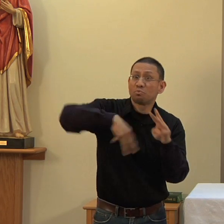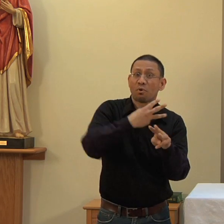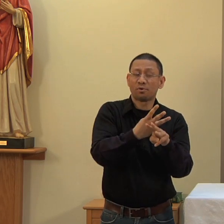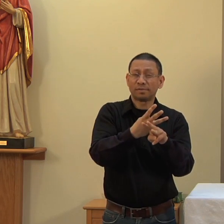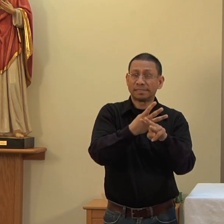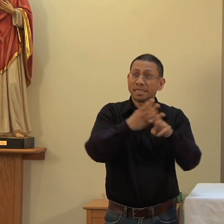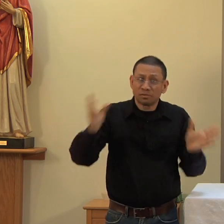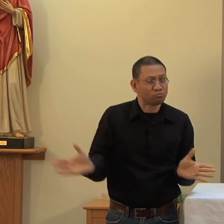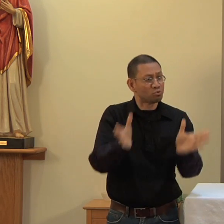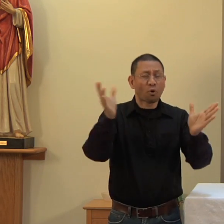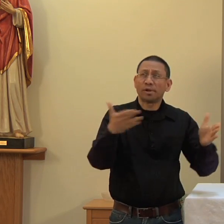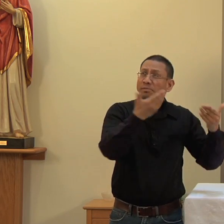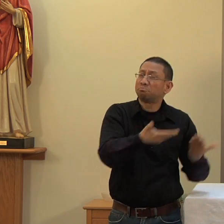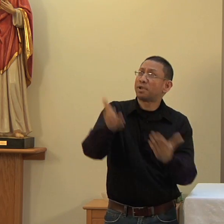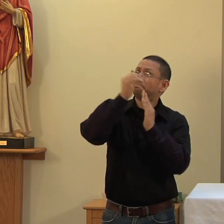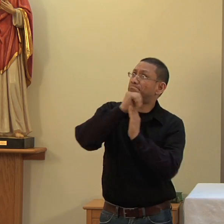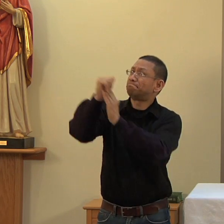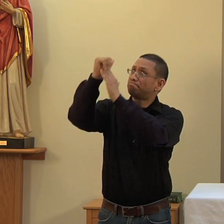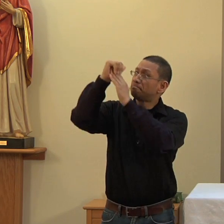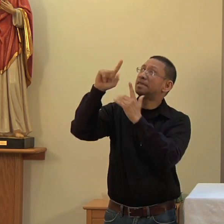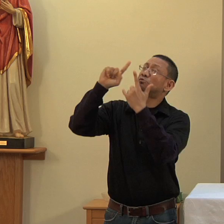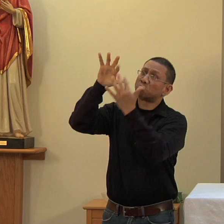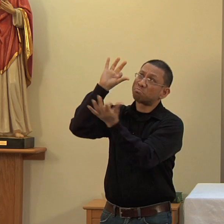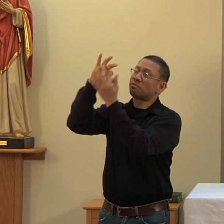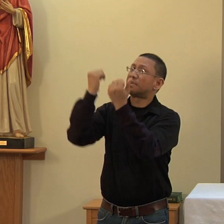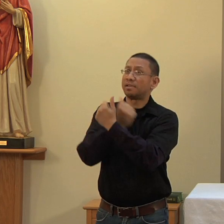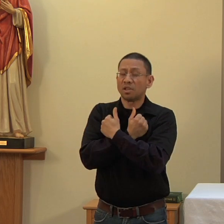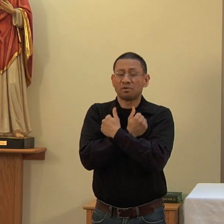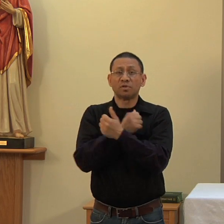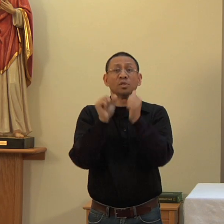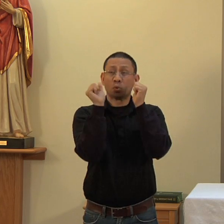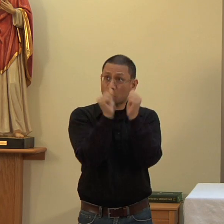and bring her to the fullness of charity, together with Benedict our Pope, our local